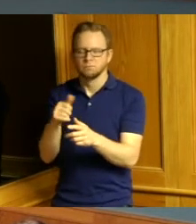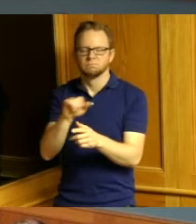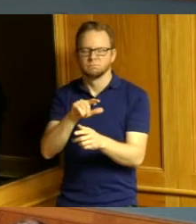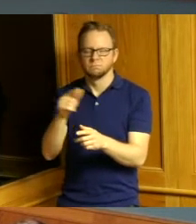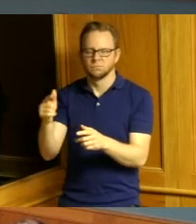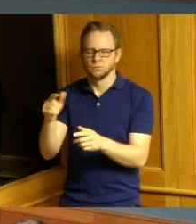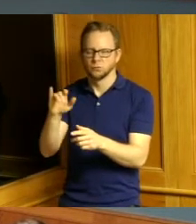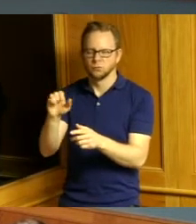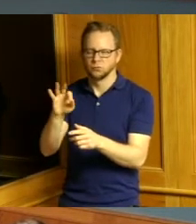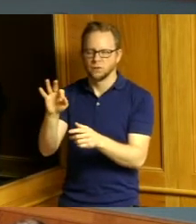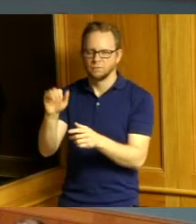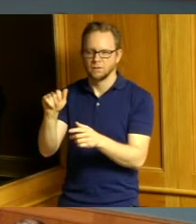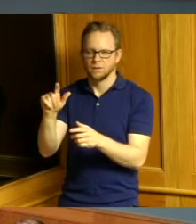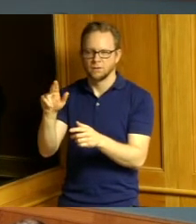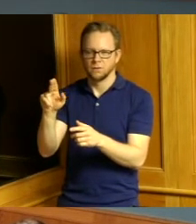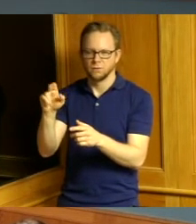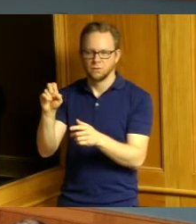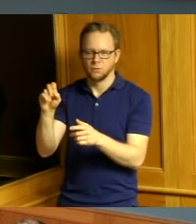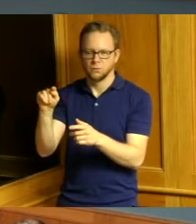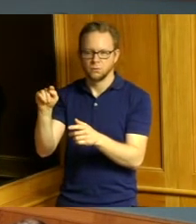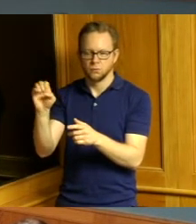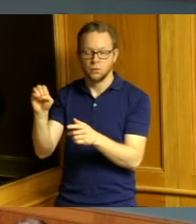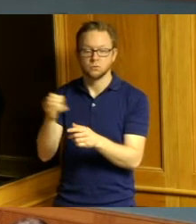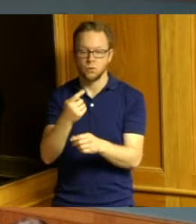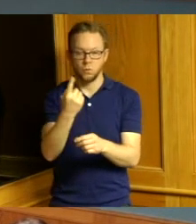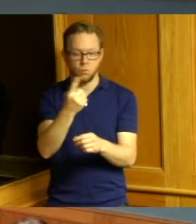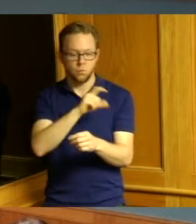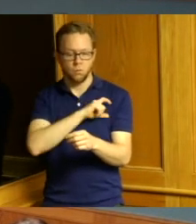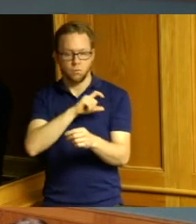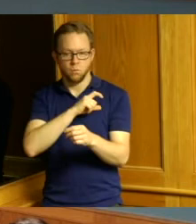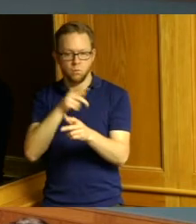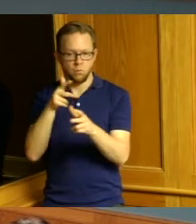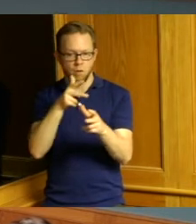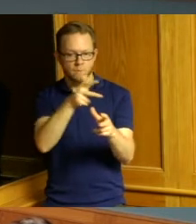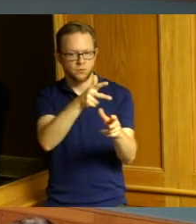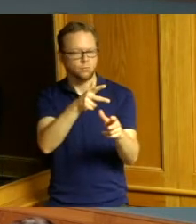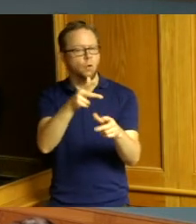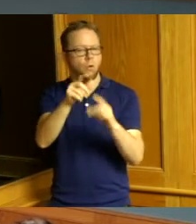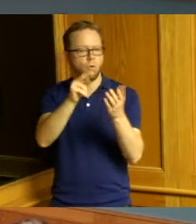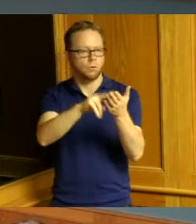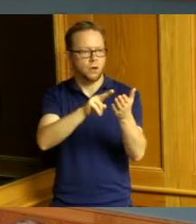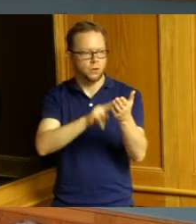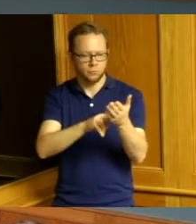one patrol contract here which is exactly as you said it's an agreement with the